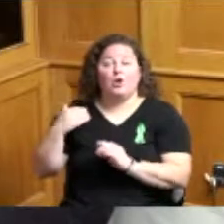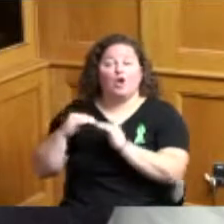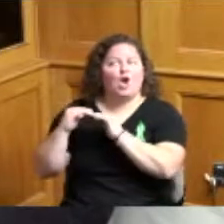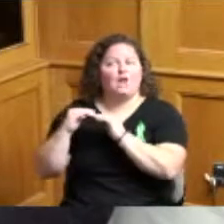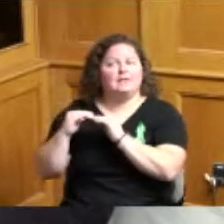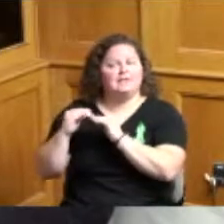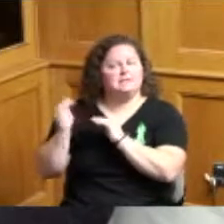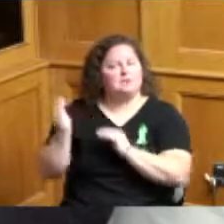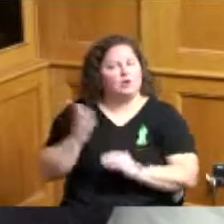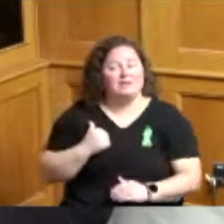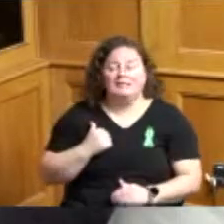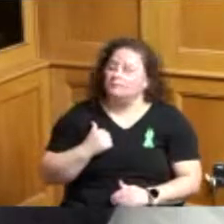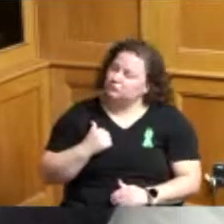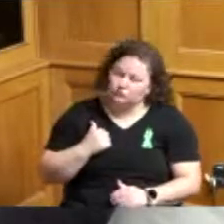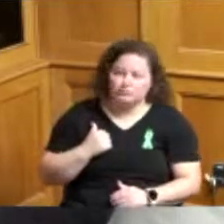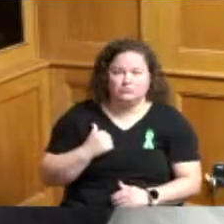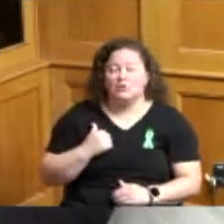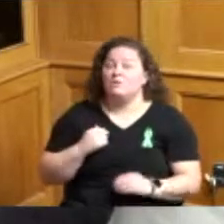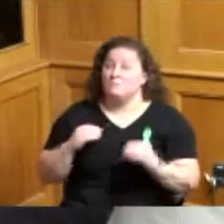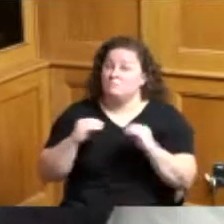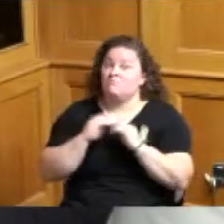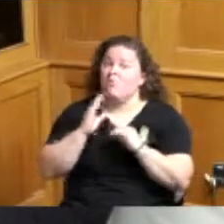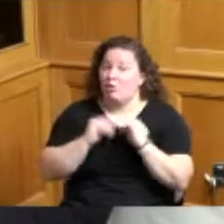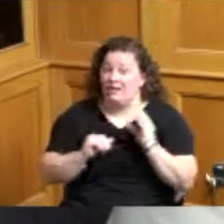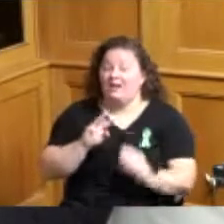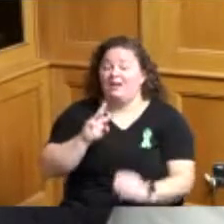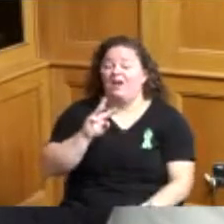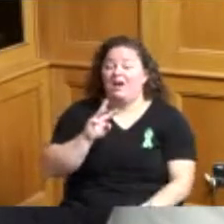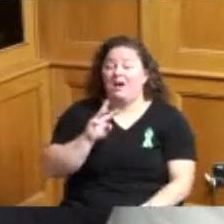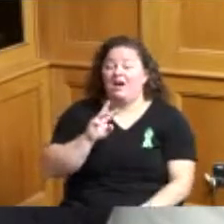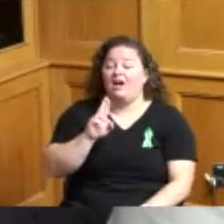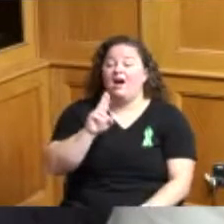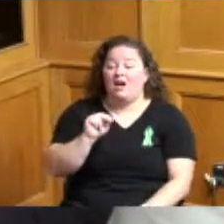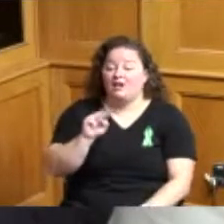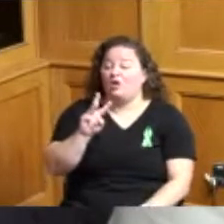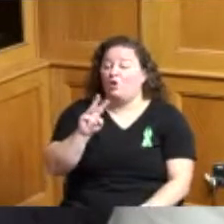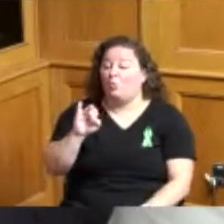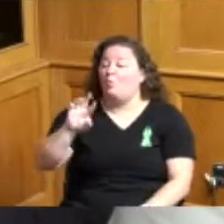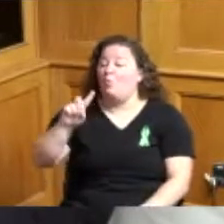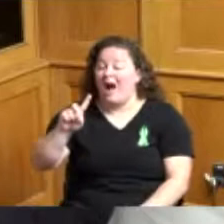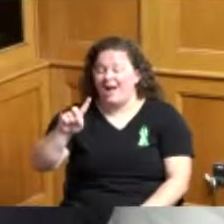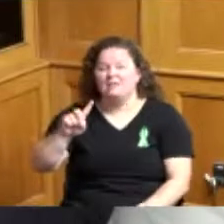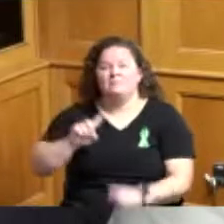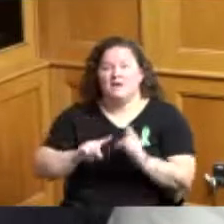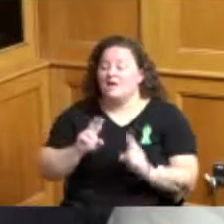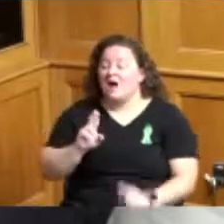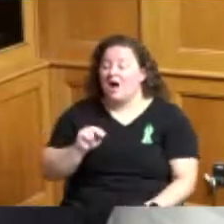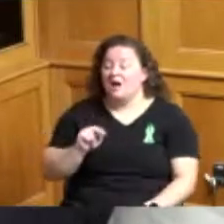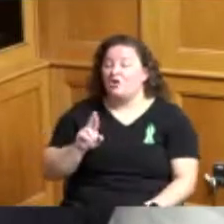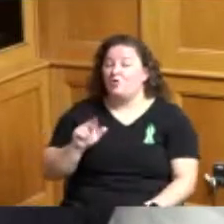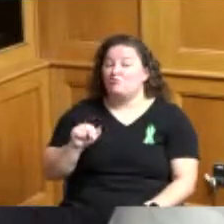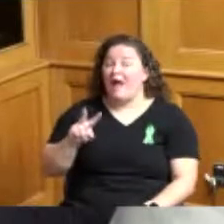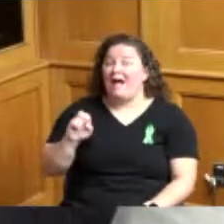that it's more than unwind it's unraveling I heard that there were people who not pre-pandemic but